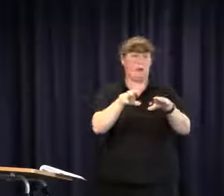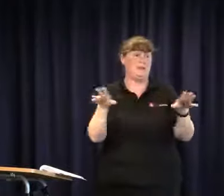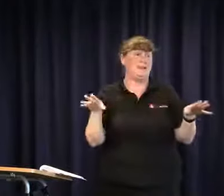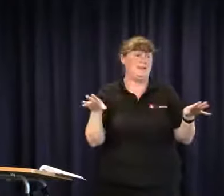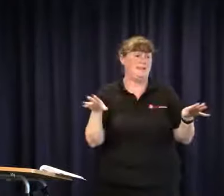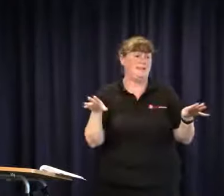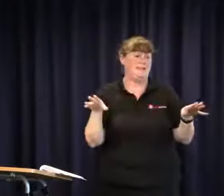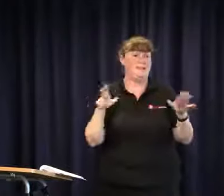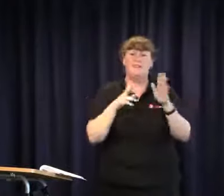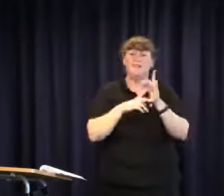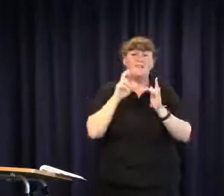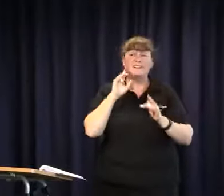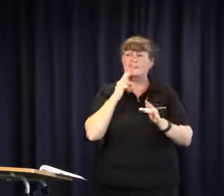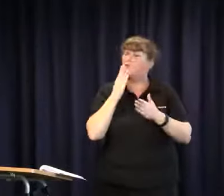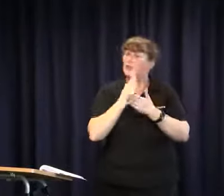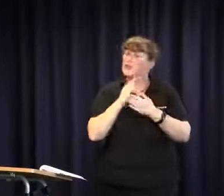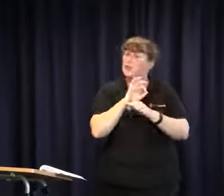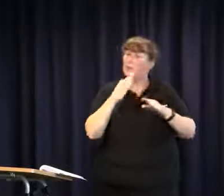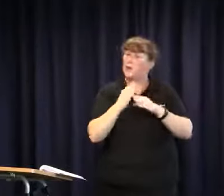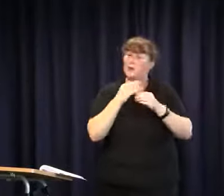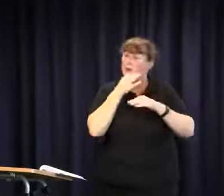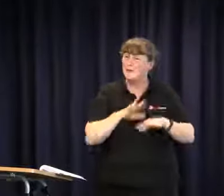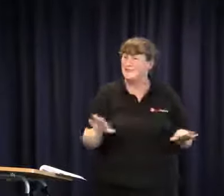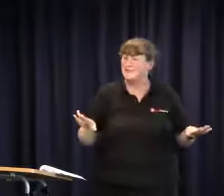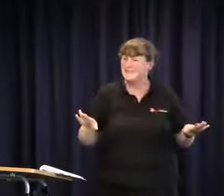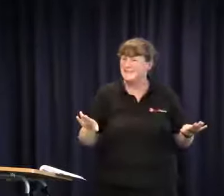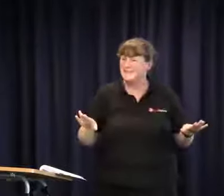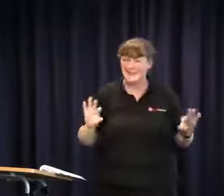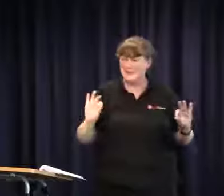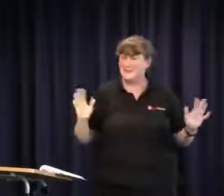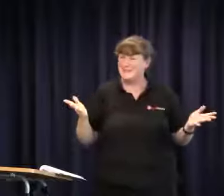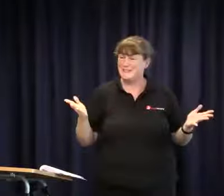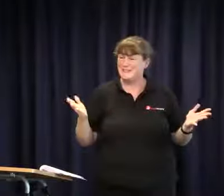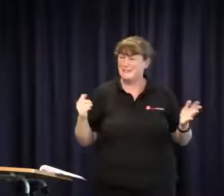this venue today and the technology for the live streaming. Vicdeaf, as you probably would